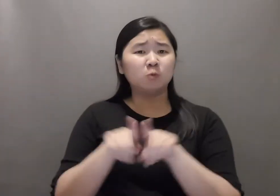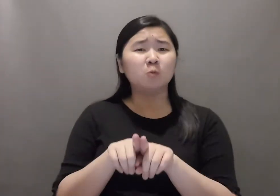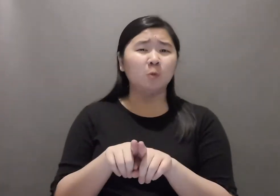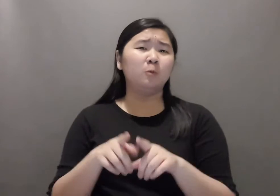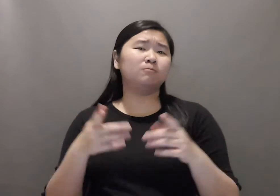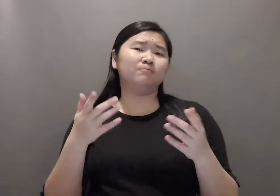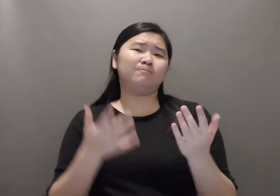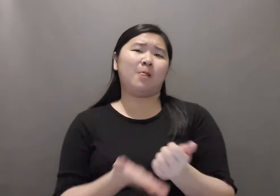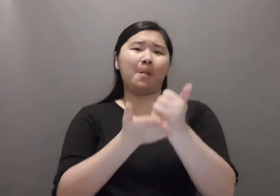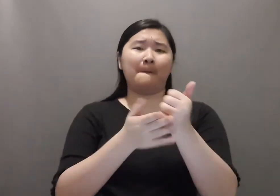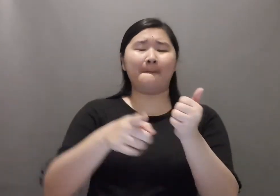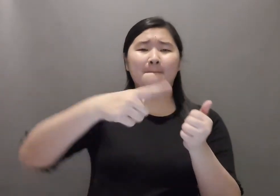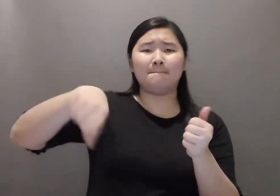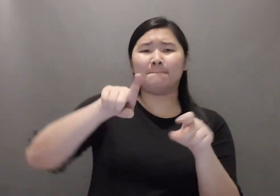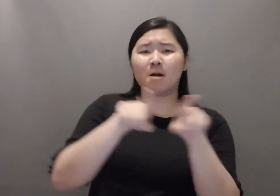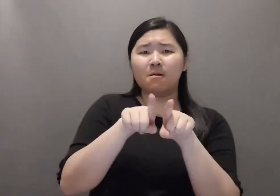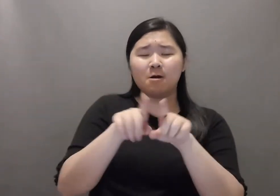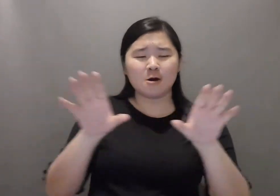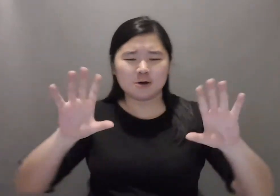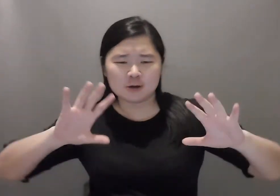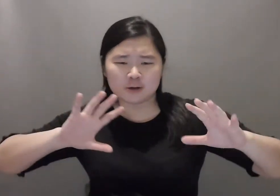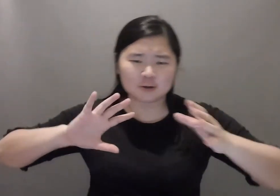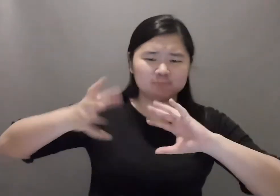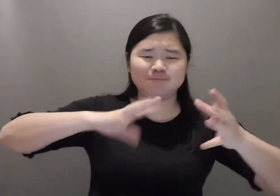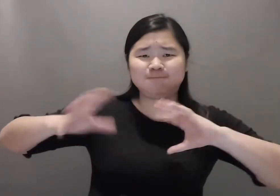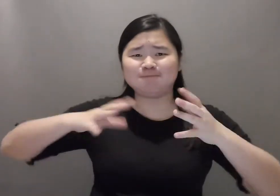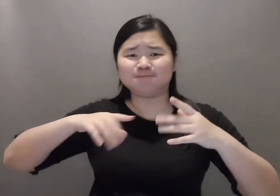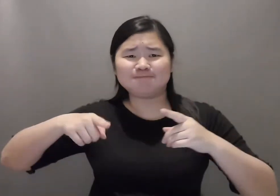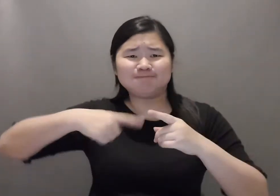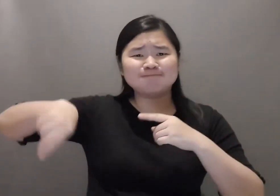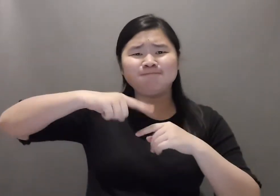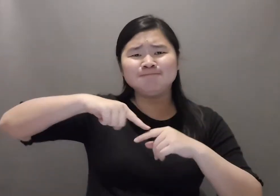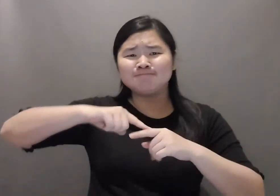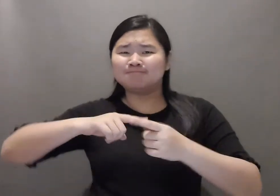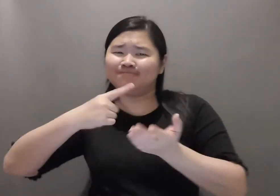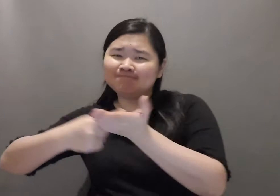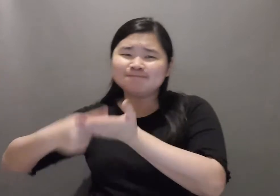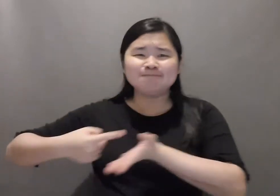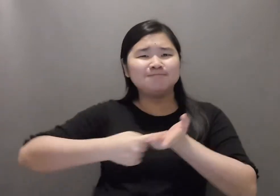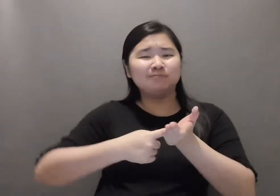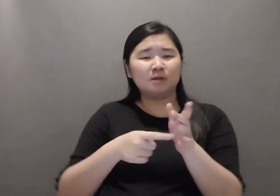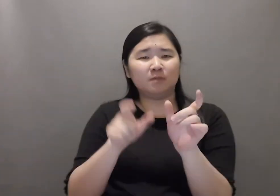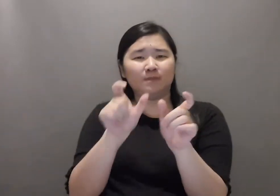Before filming, they can discuss ideas to make the story content accessible and clear in their sign language.